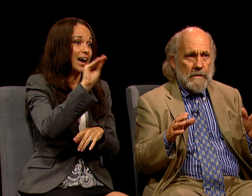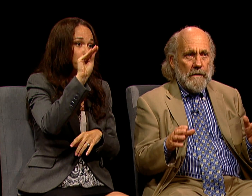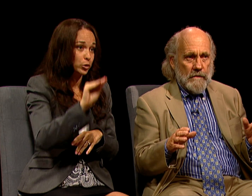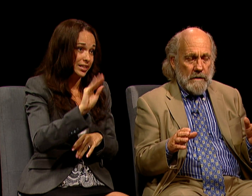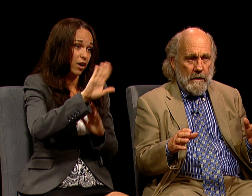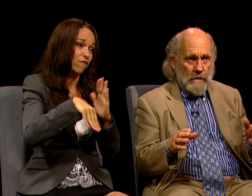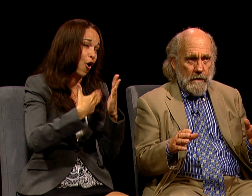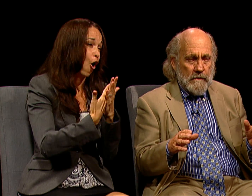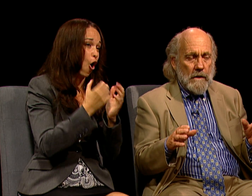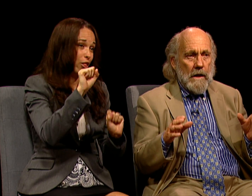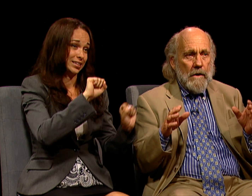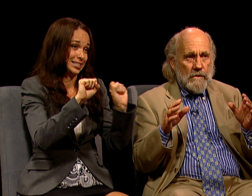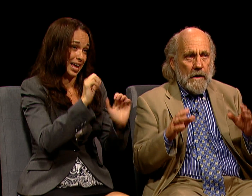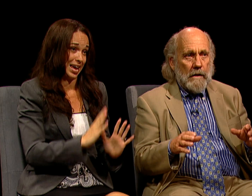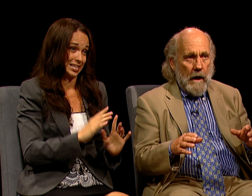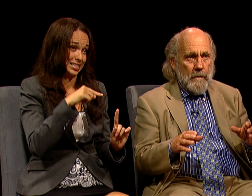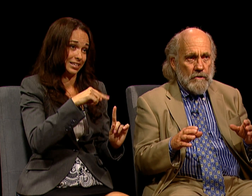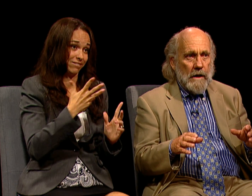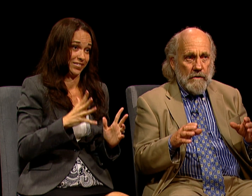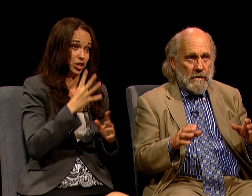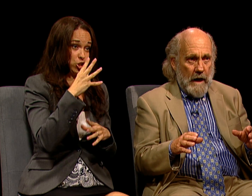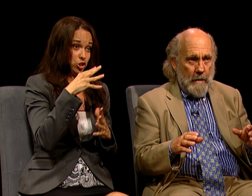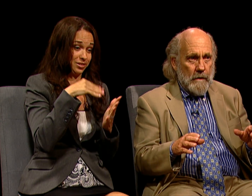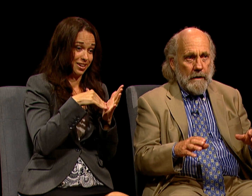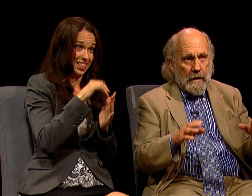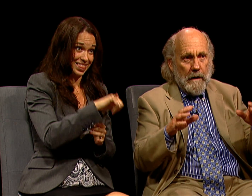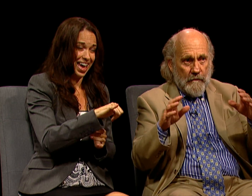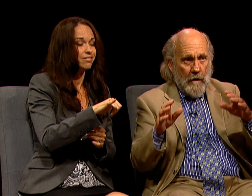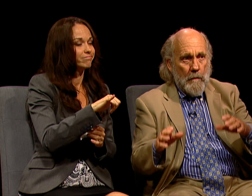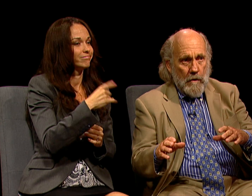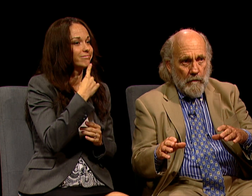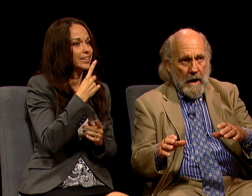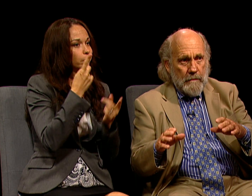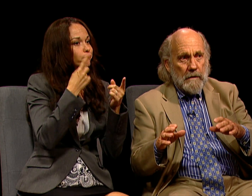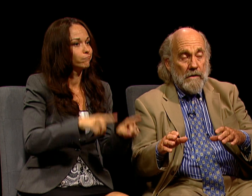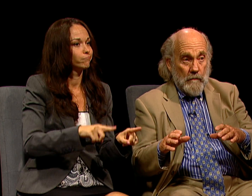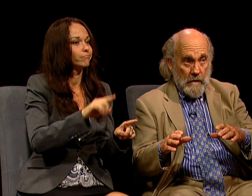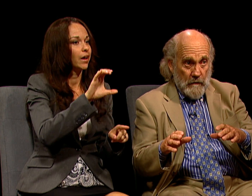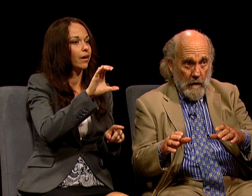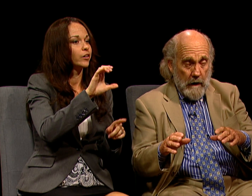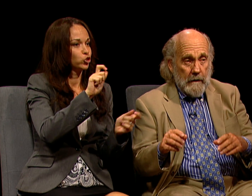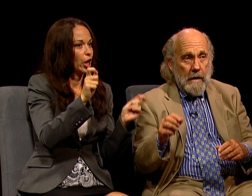THAT HAVE STUDIES THIS SAY CLIMATE CHANGE IS HAPPENING AND FAR MORE RAPIDLY THAN WE THOUGHT,